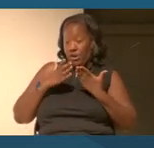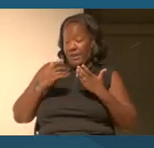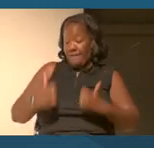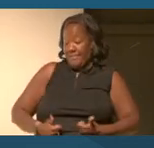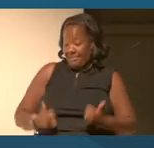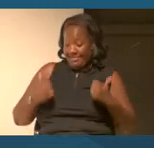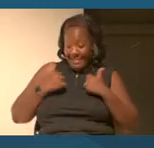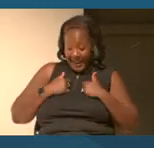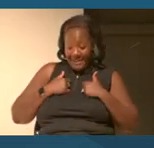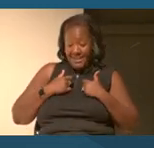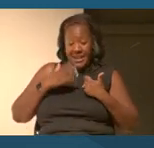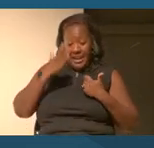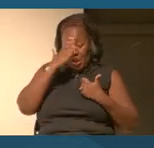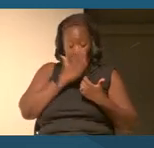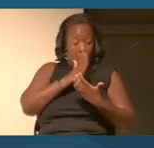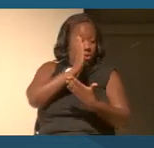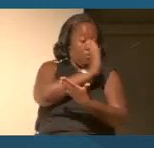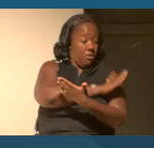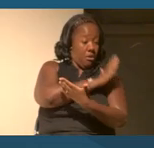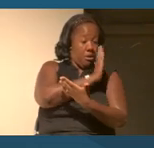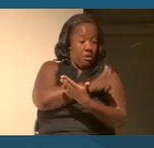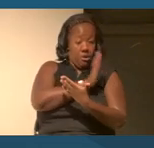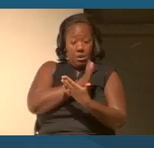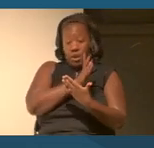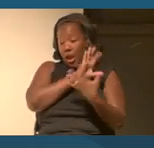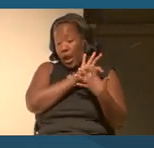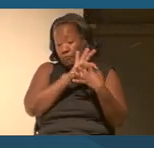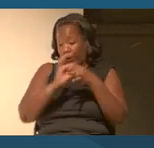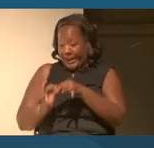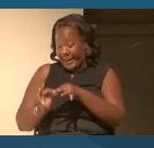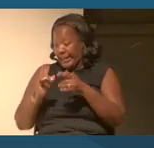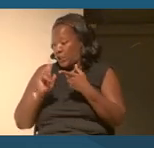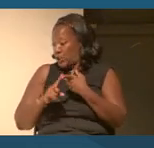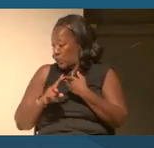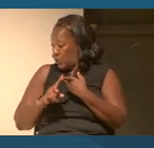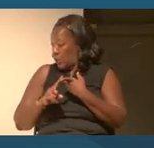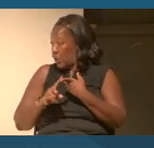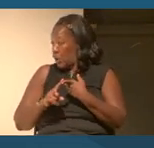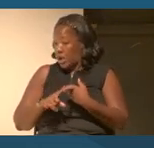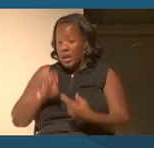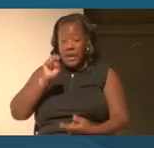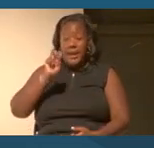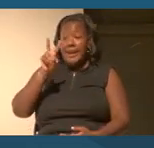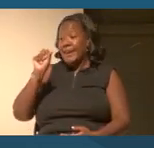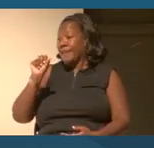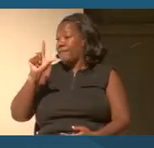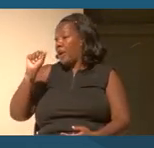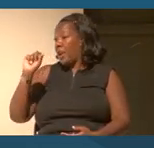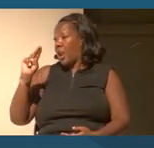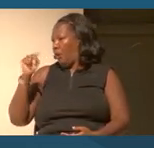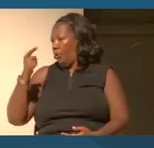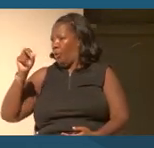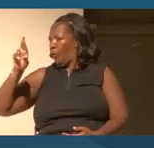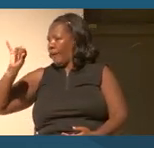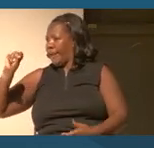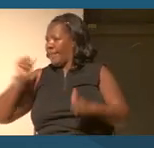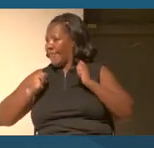DNA sequencing and I find out that I'm related to Eva Longoria. I don't know whoever, you know what I mean.